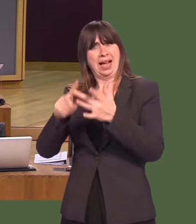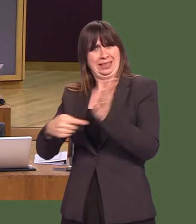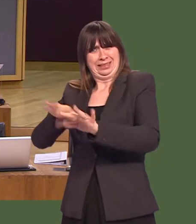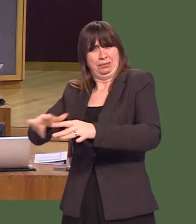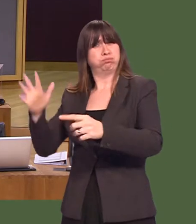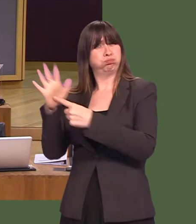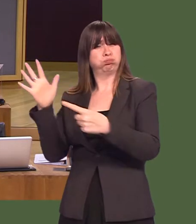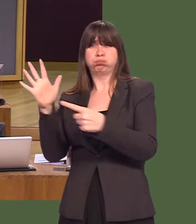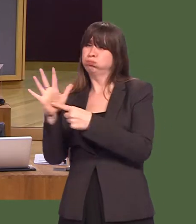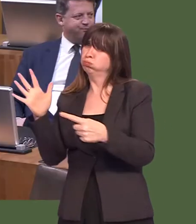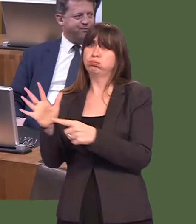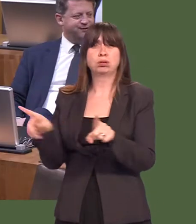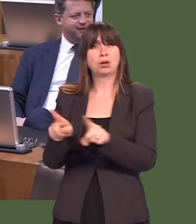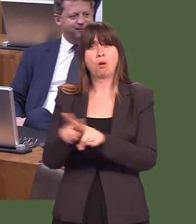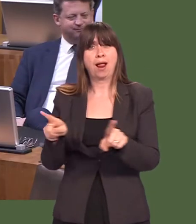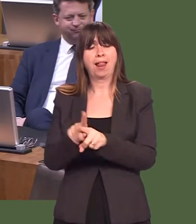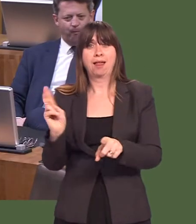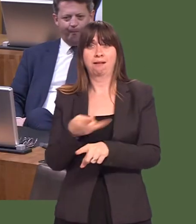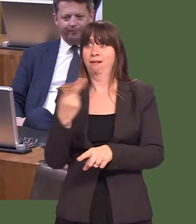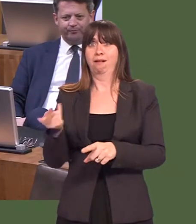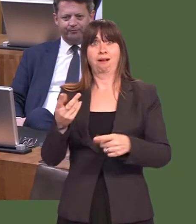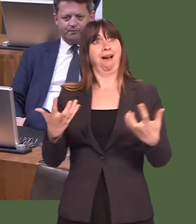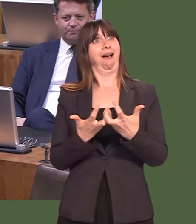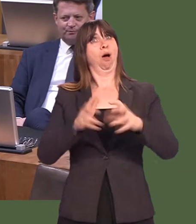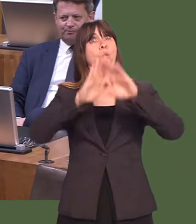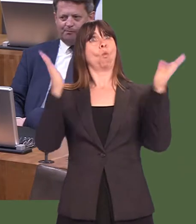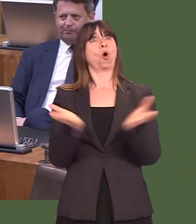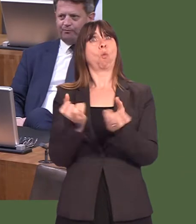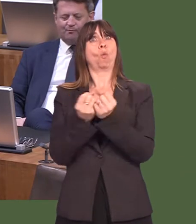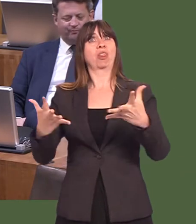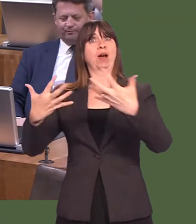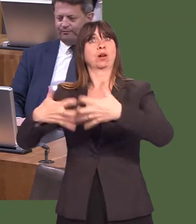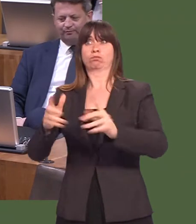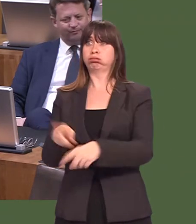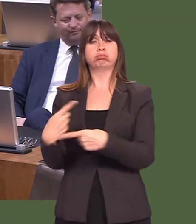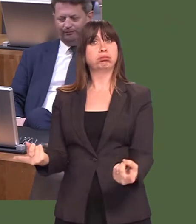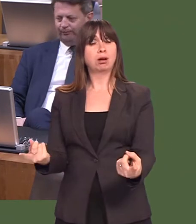We know, as Members here, that we couldnít function properly in our jobs if we didnít